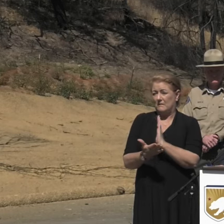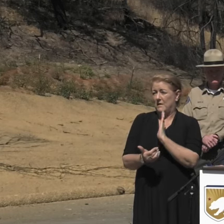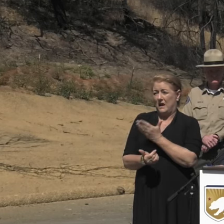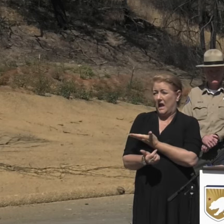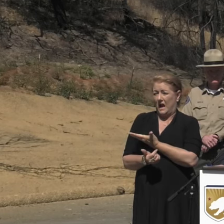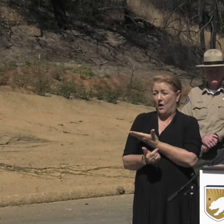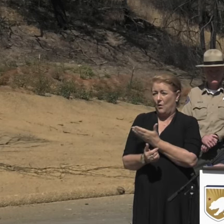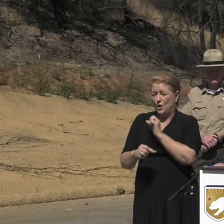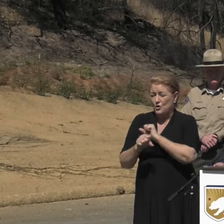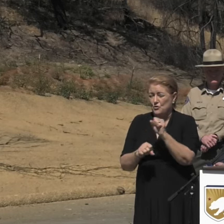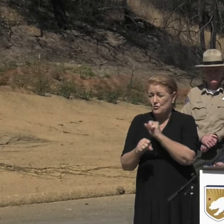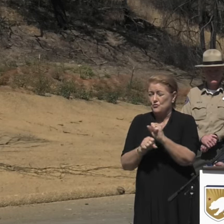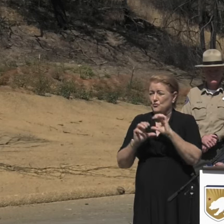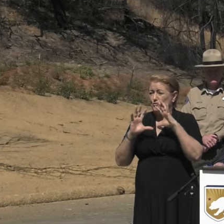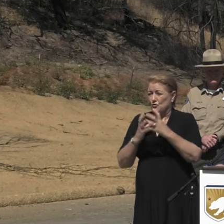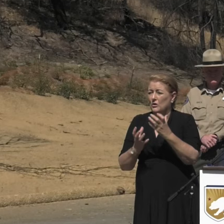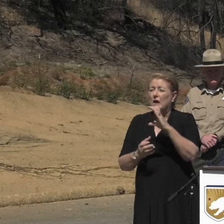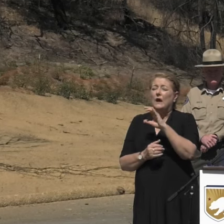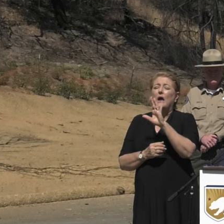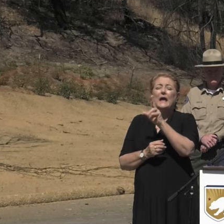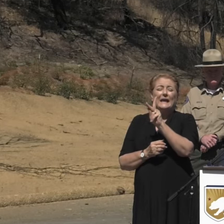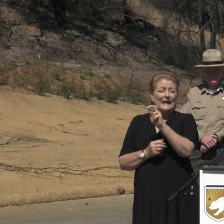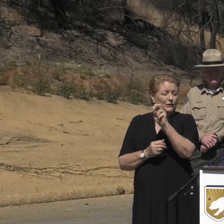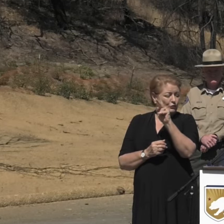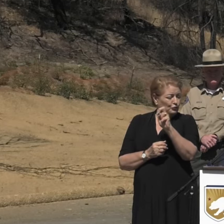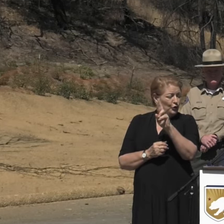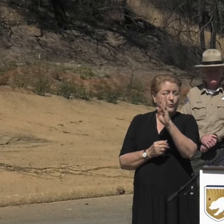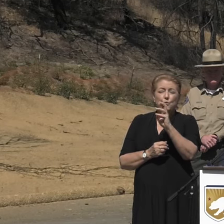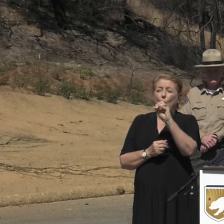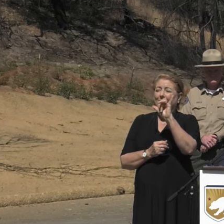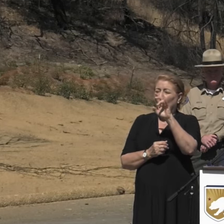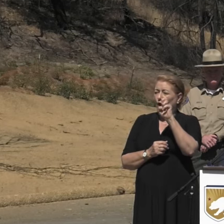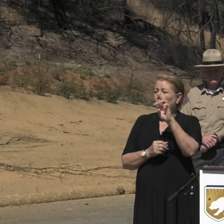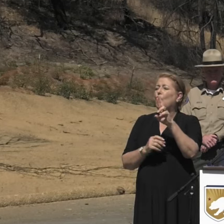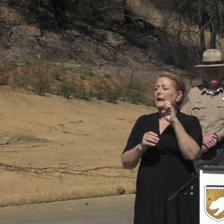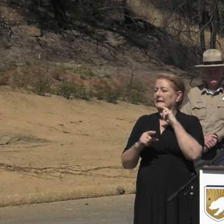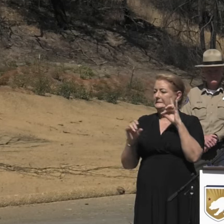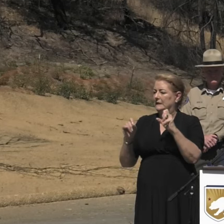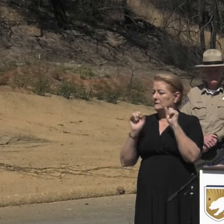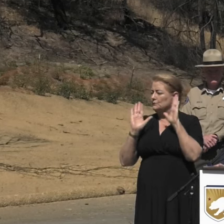Our Incident Commander, Kendra Boyer, who's here today, did a phenomenal job leading the